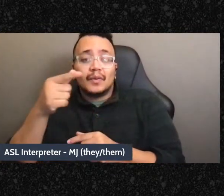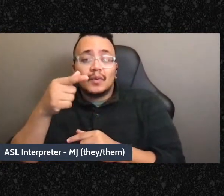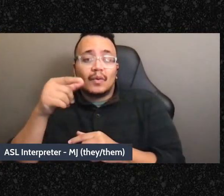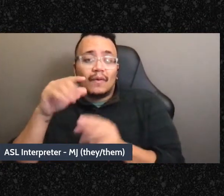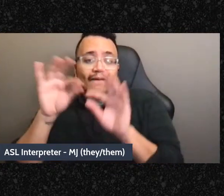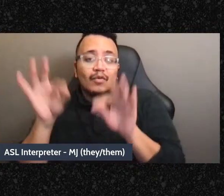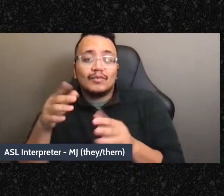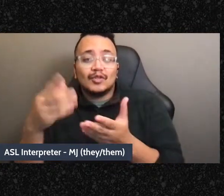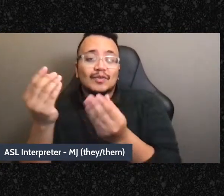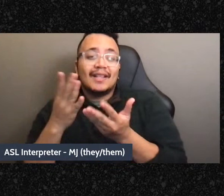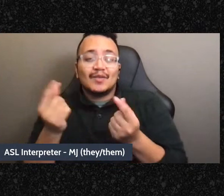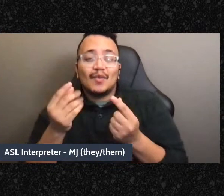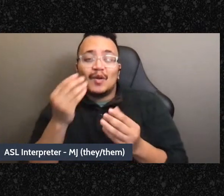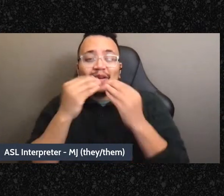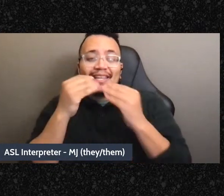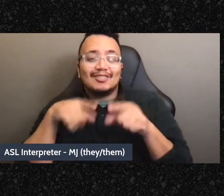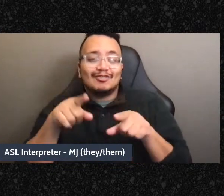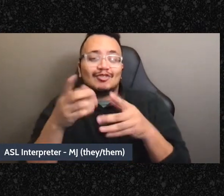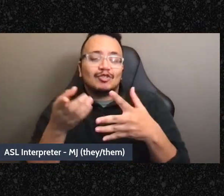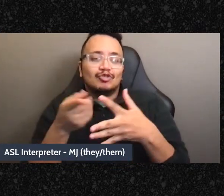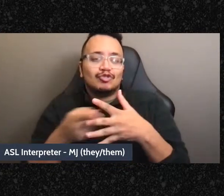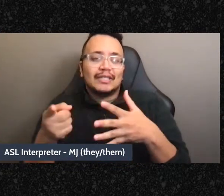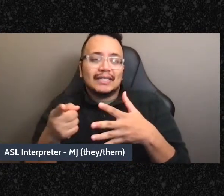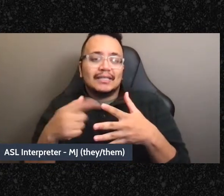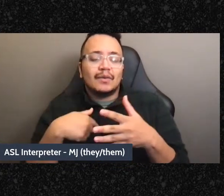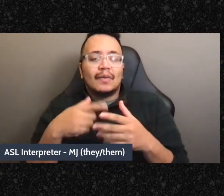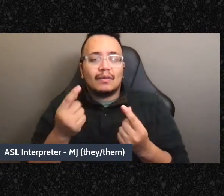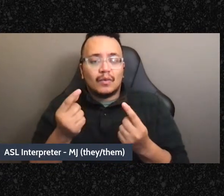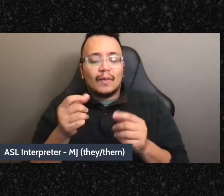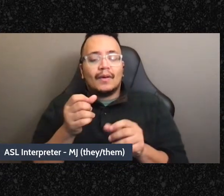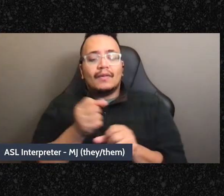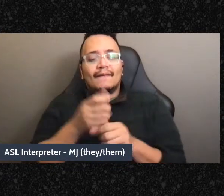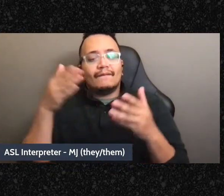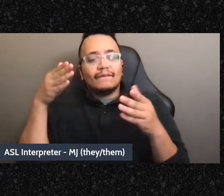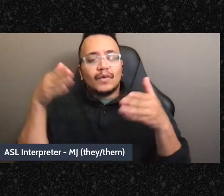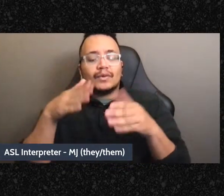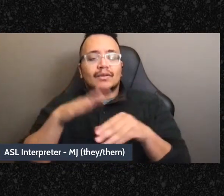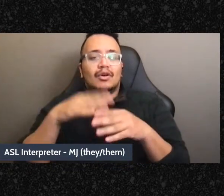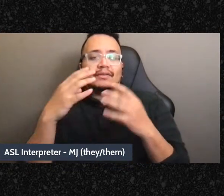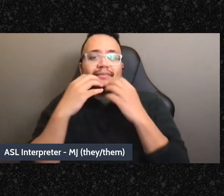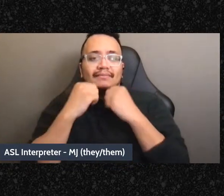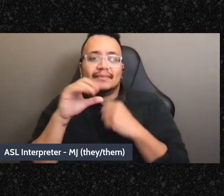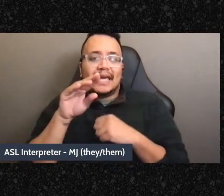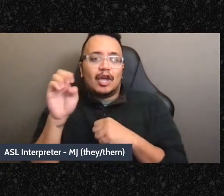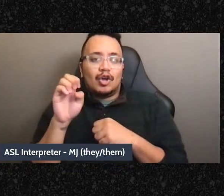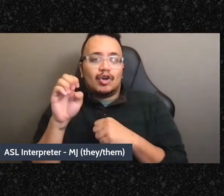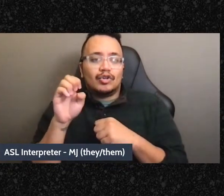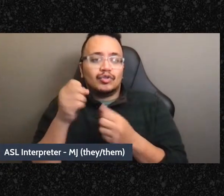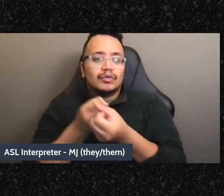like they're doing this care work to support the group process they're not making the decisions